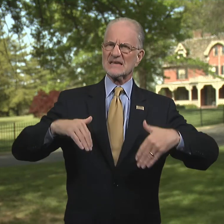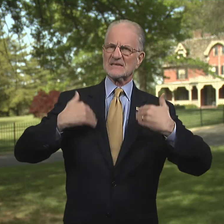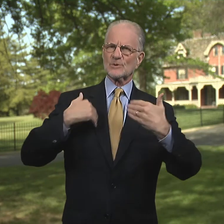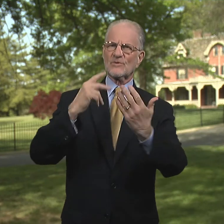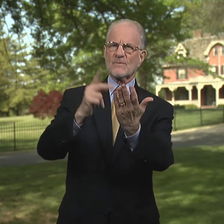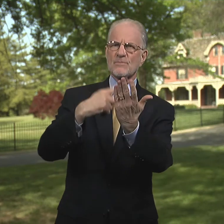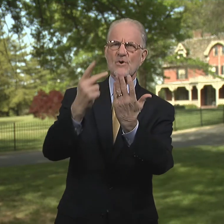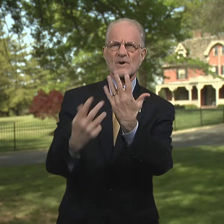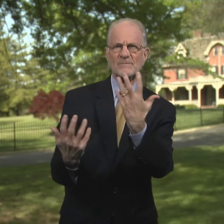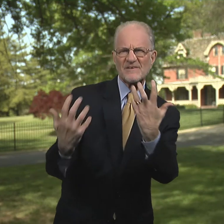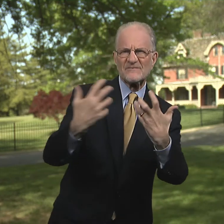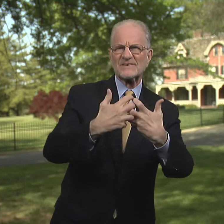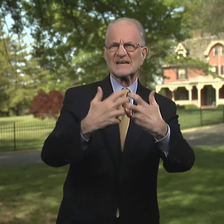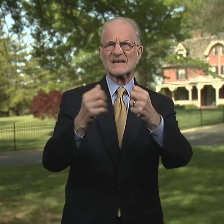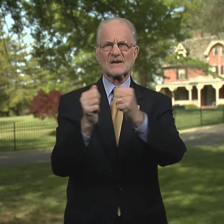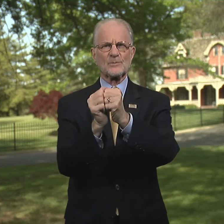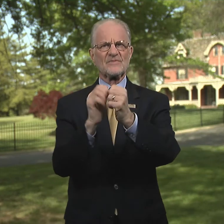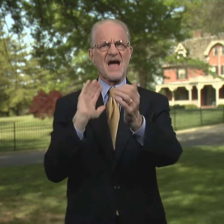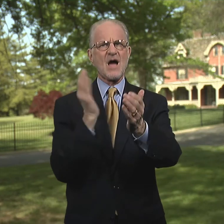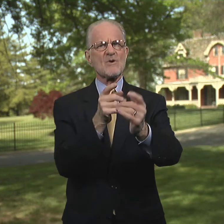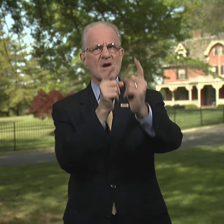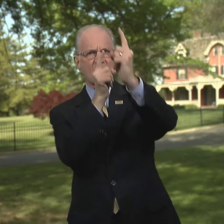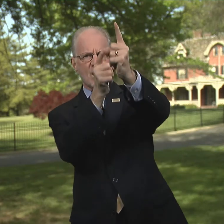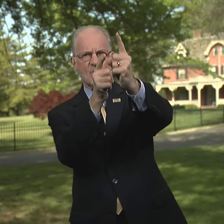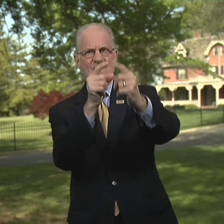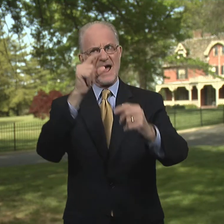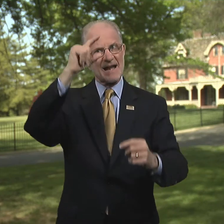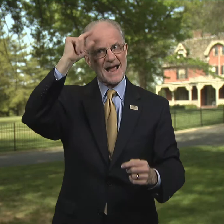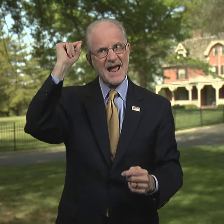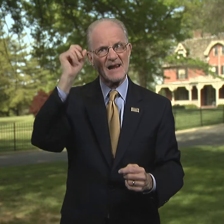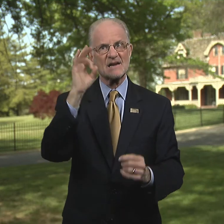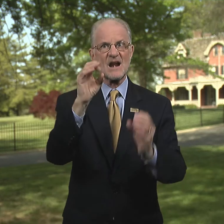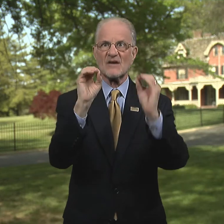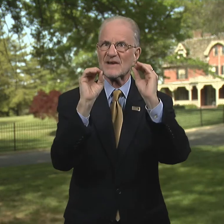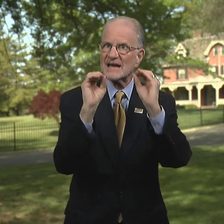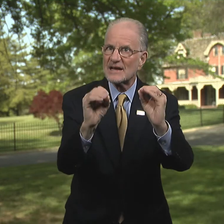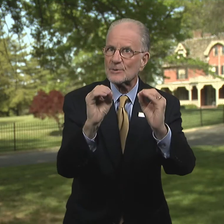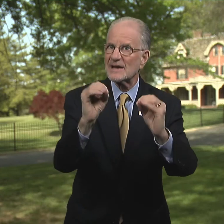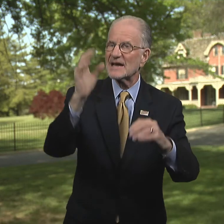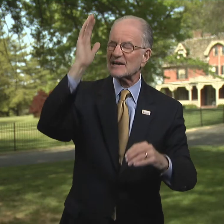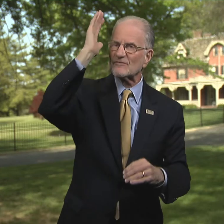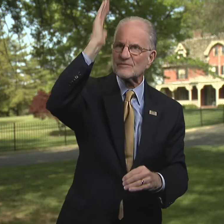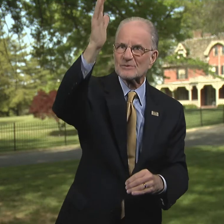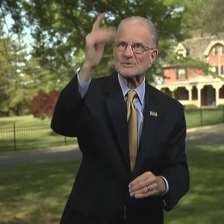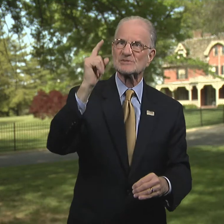The Youth Programs fit with our goal at Gallaudet of educating future deaf lawyers, doctors,